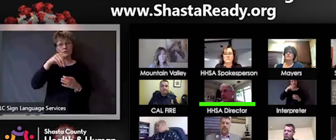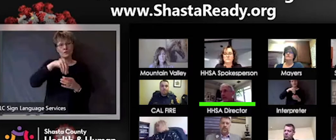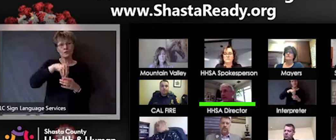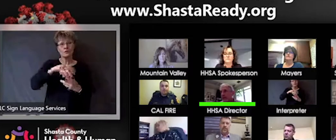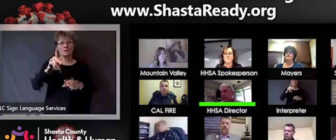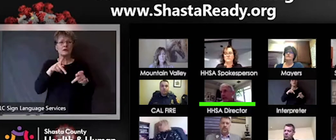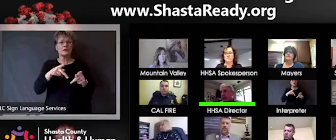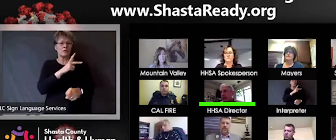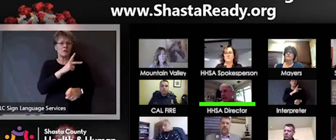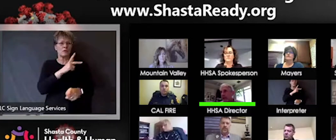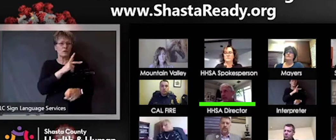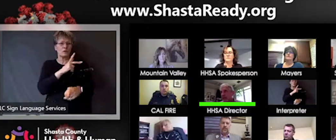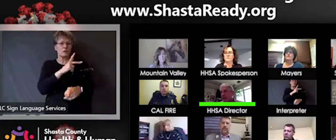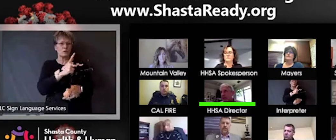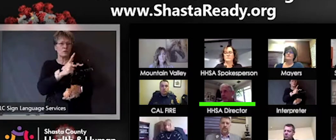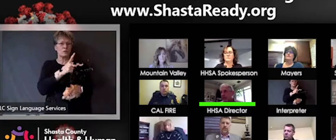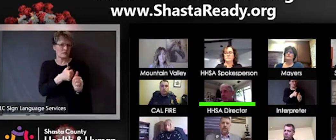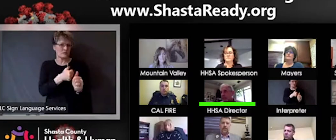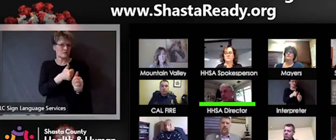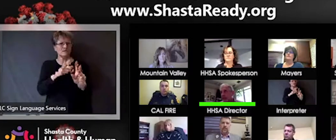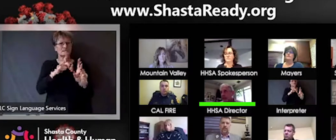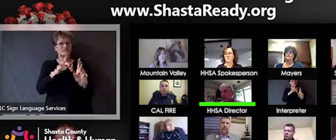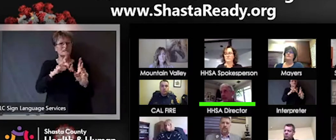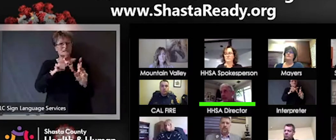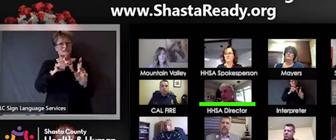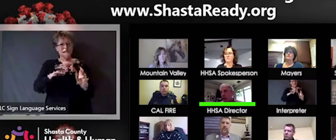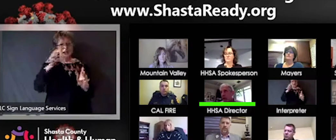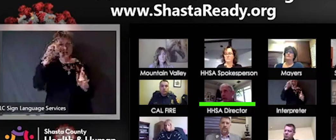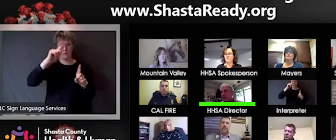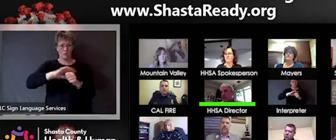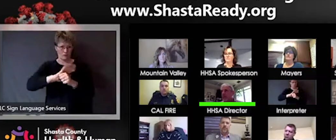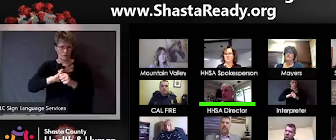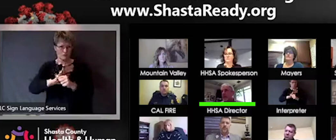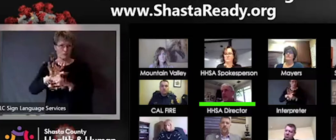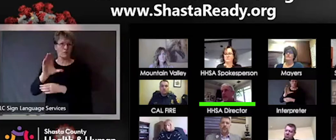have not only a full county response, we have a full community response to the